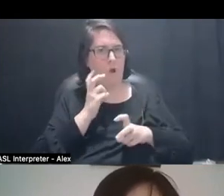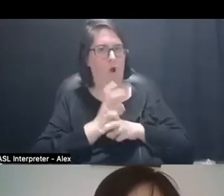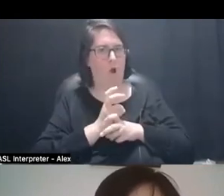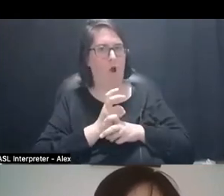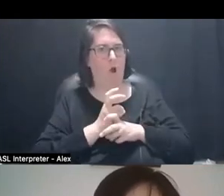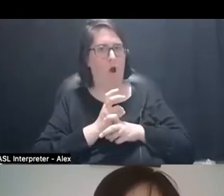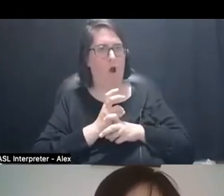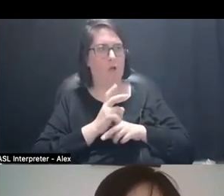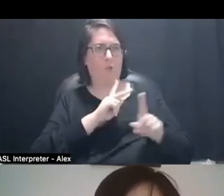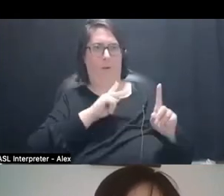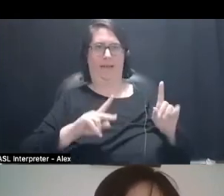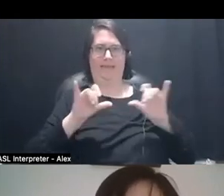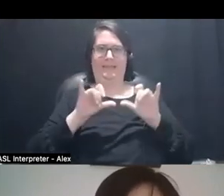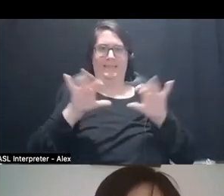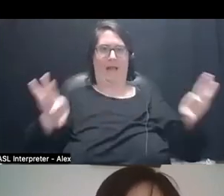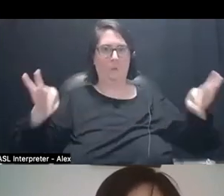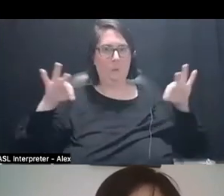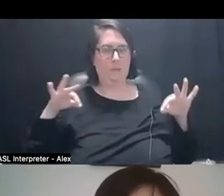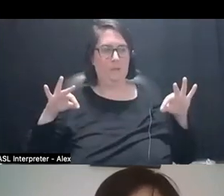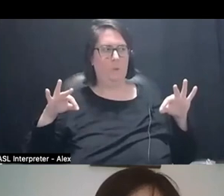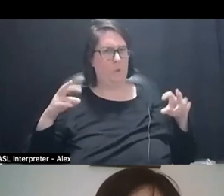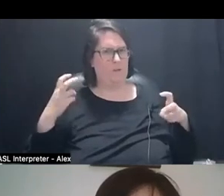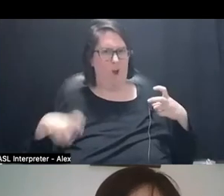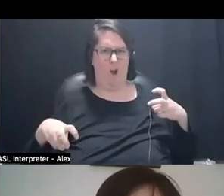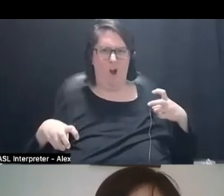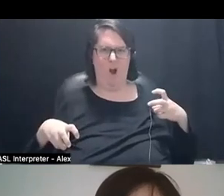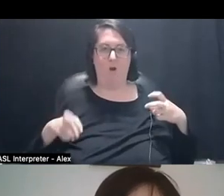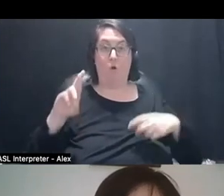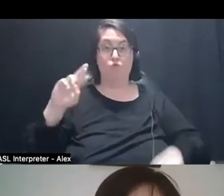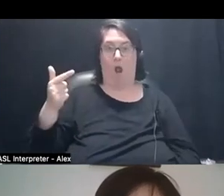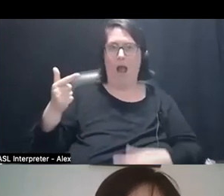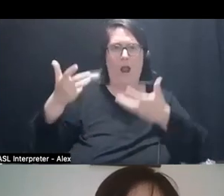to like do a king size quilt. Or it's like really hard to like make a, rugs are really heavy like it's like a lot